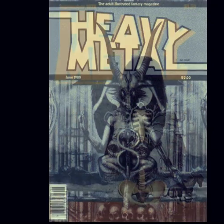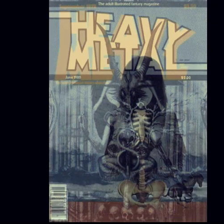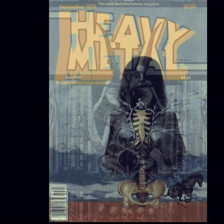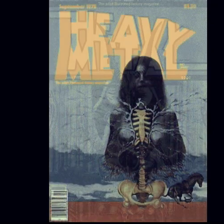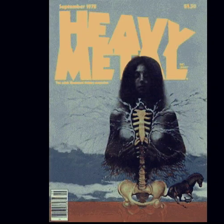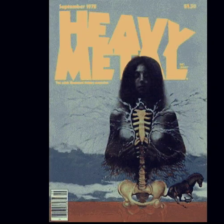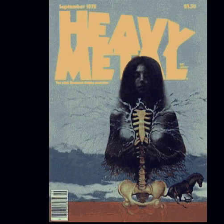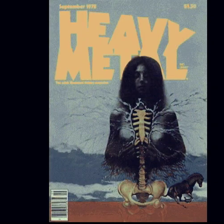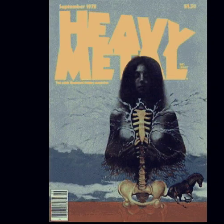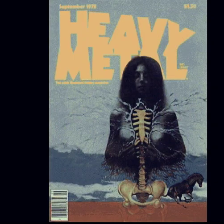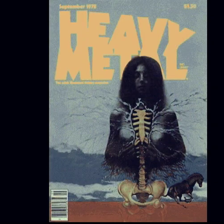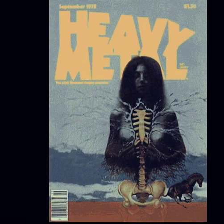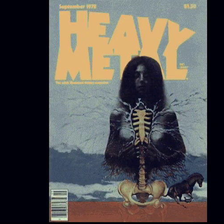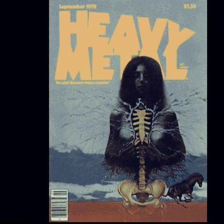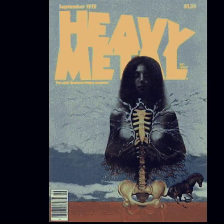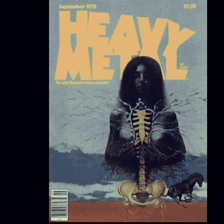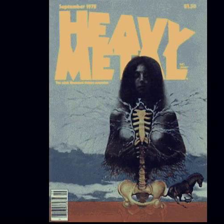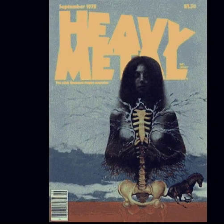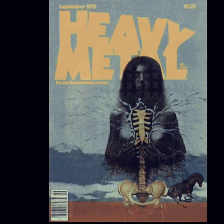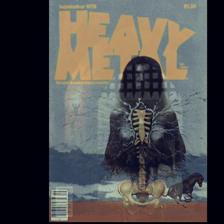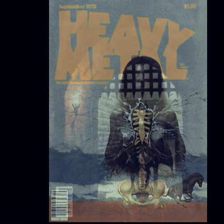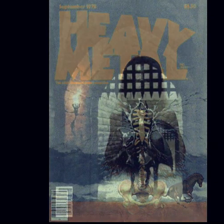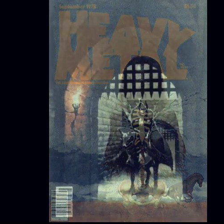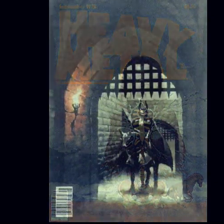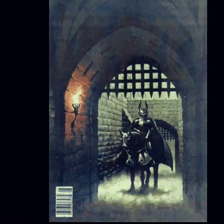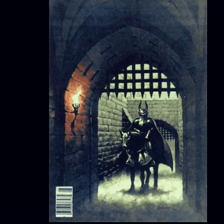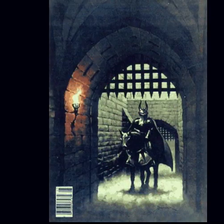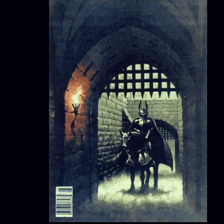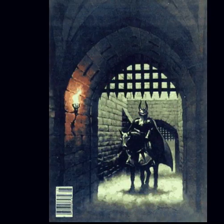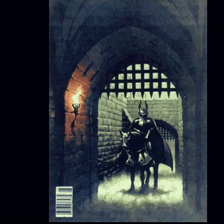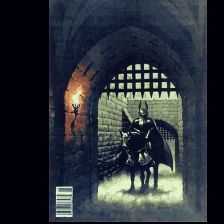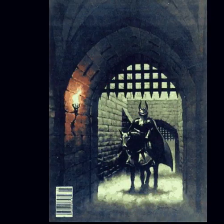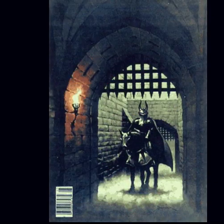There are these wonderful stories and these wild pictures in these comic books,